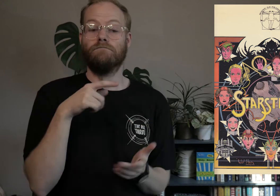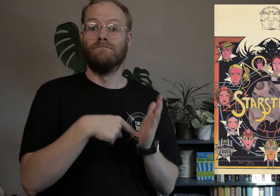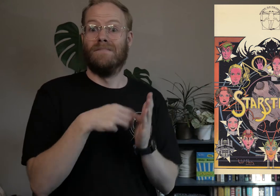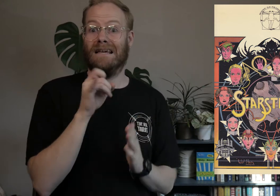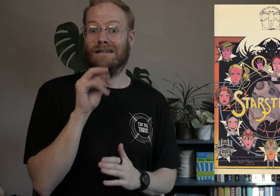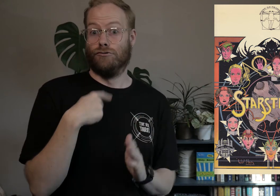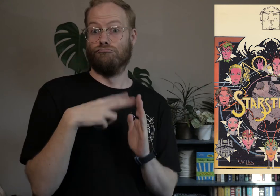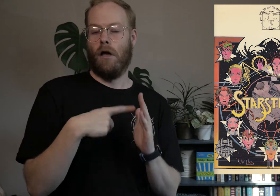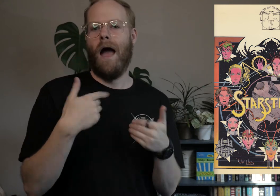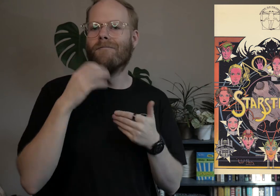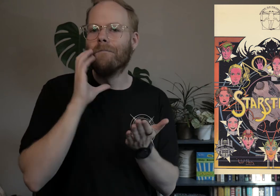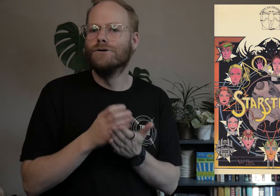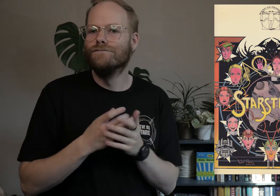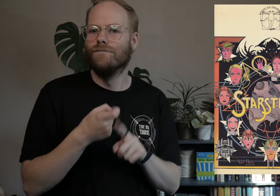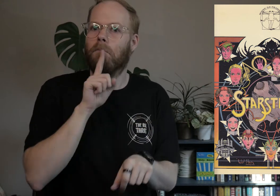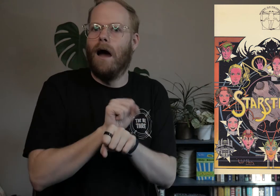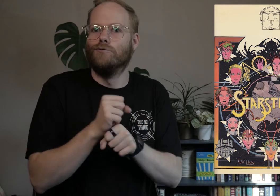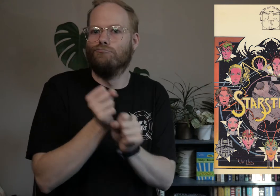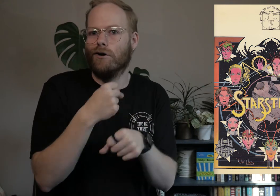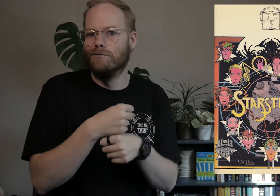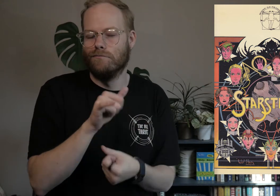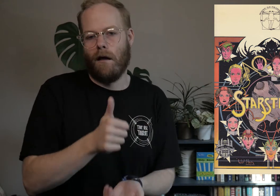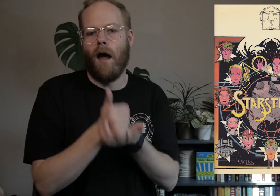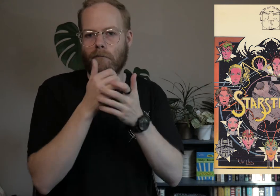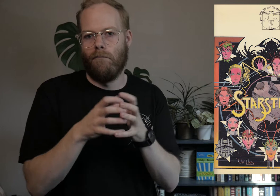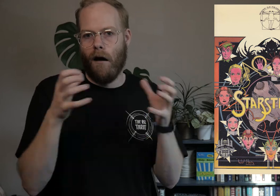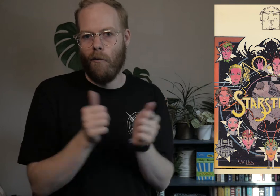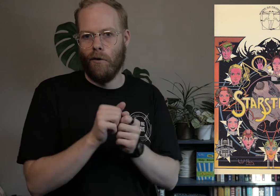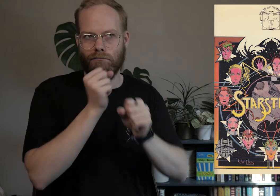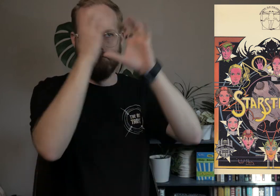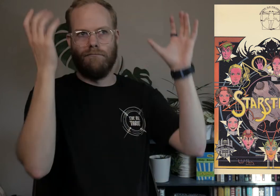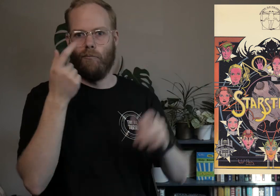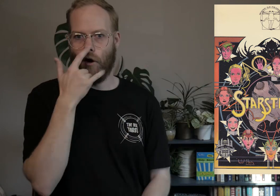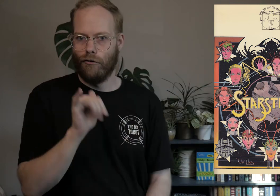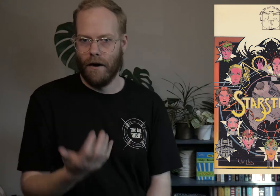This edition has some pictures from an actual production, so that helped a lot with picturing what it looked like!